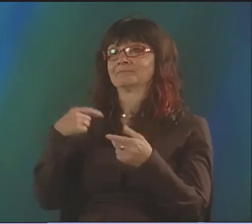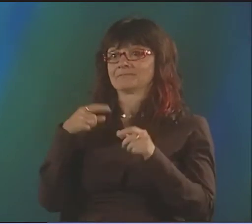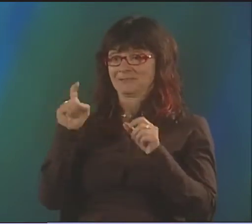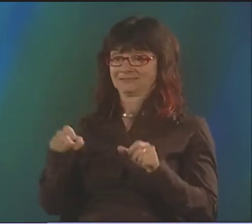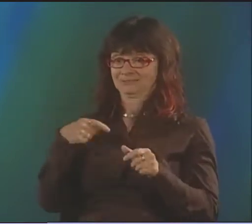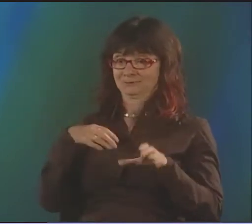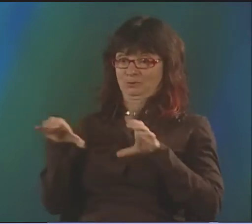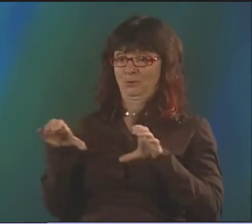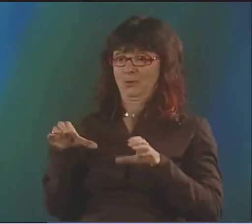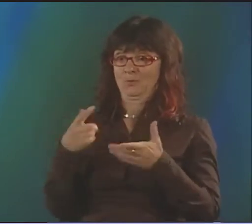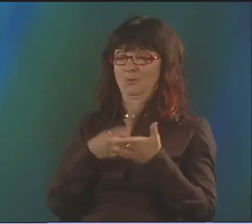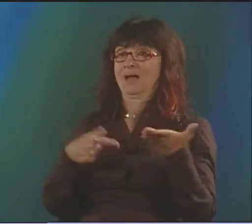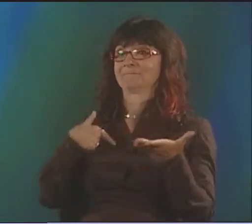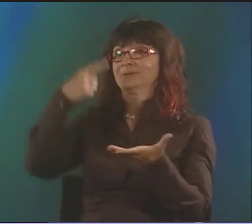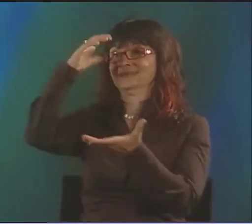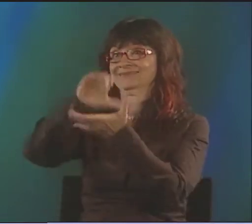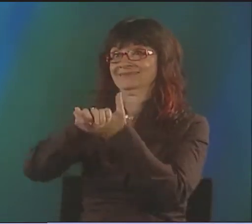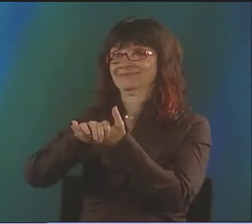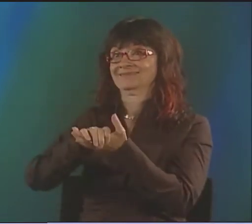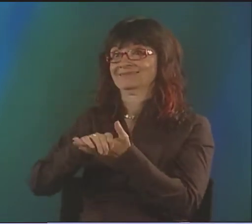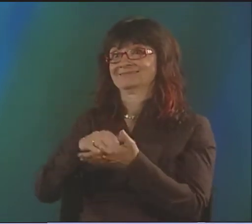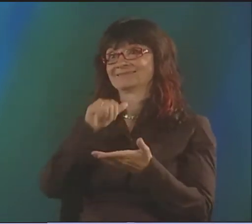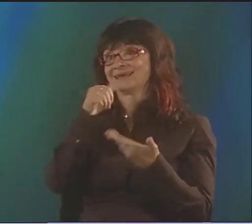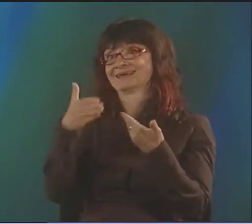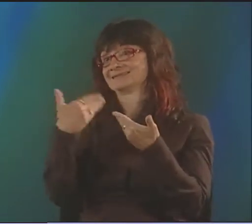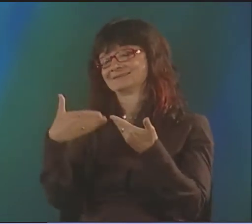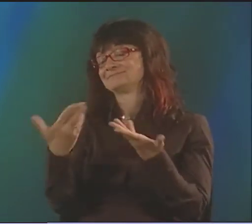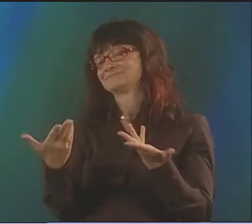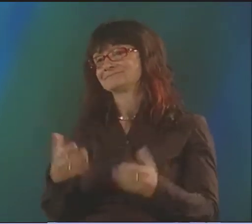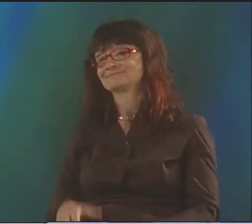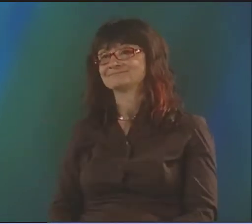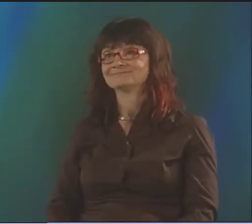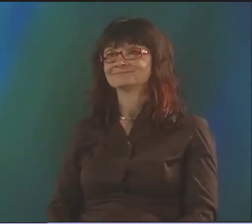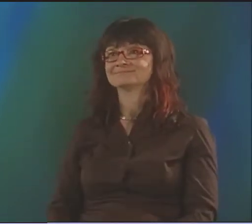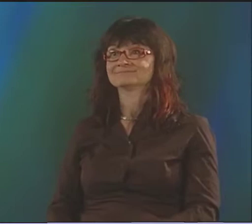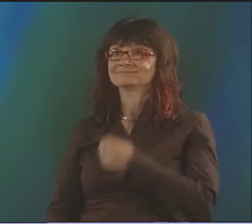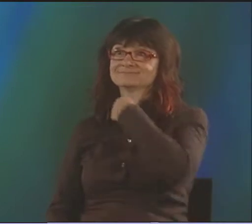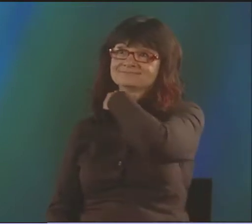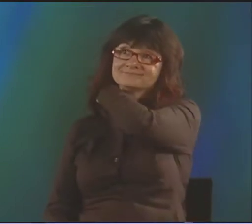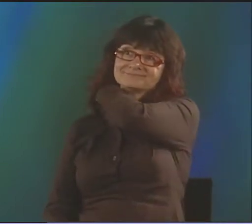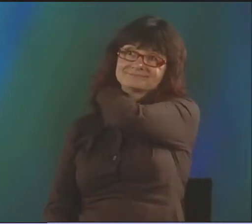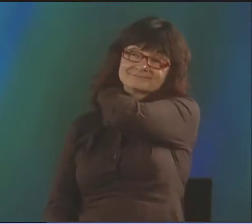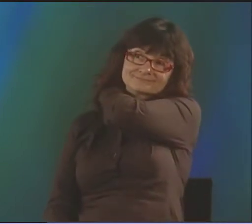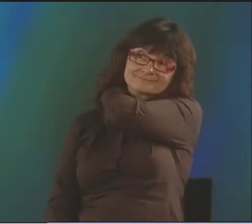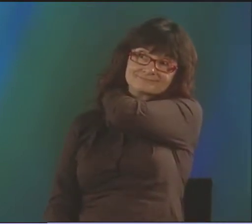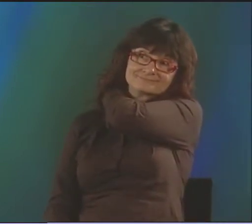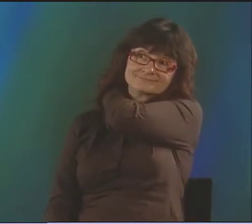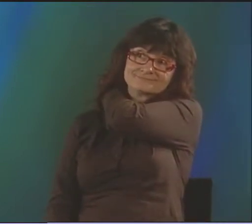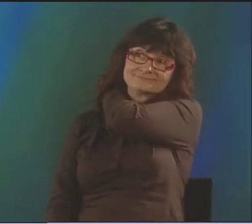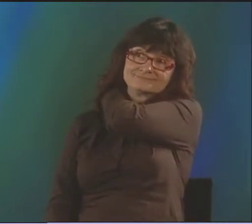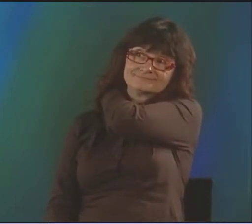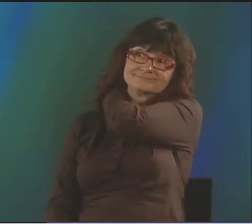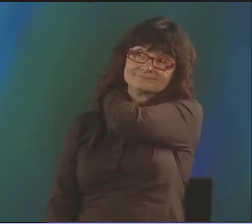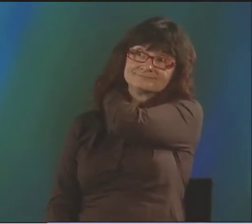IT WAS A BRAVE THING TO DO. BUT I HAVE TO DO WHAT I BELIEVE IN, EVEN THOUGH IT WASN'T EASY.